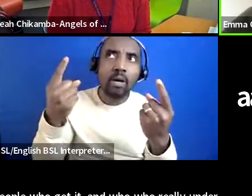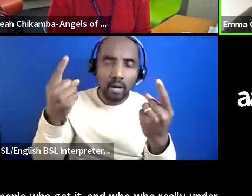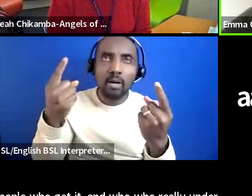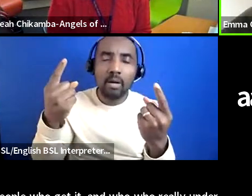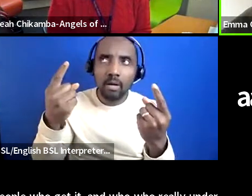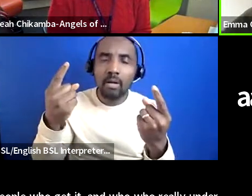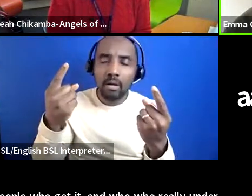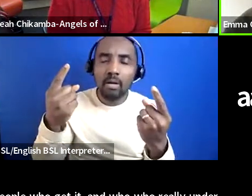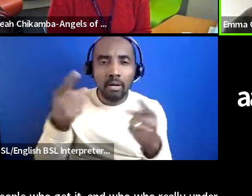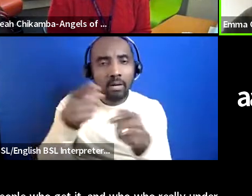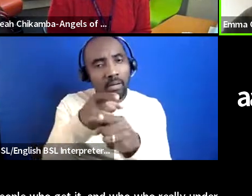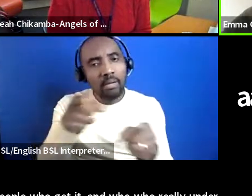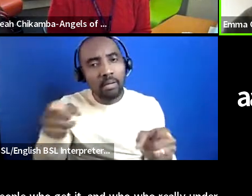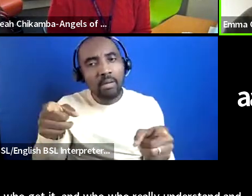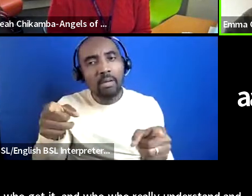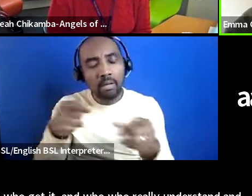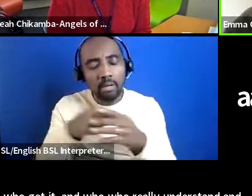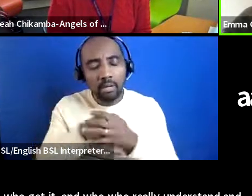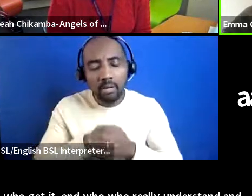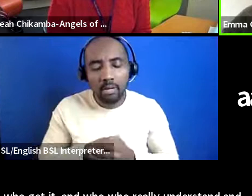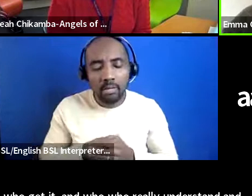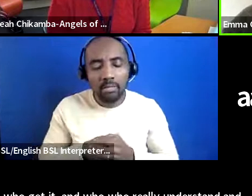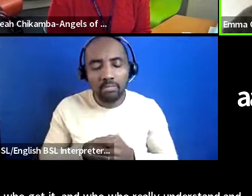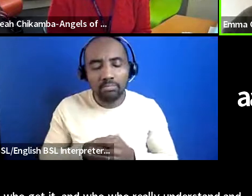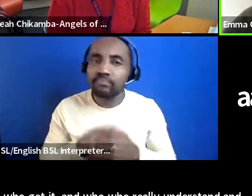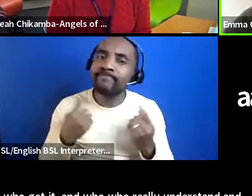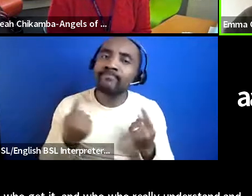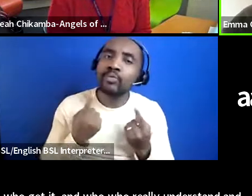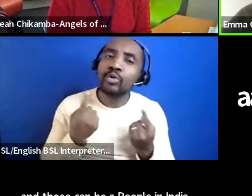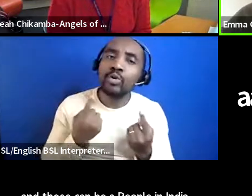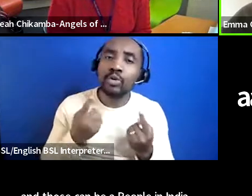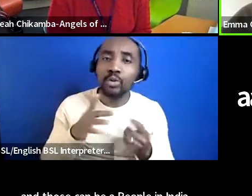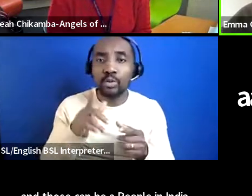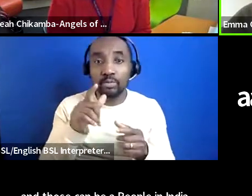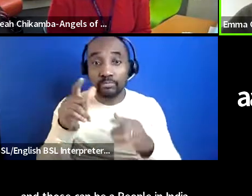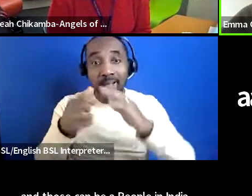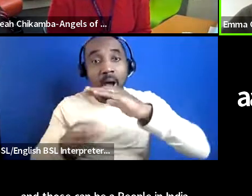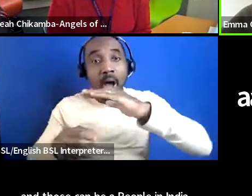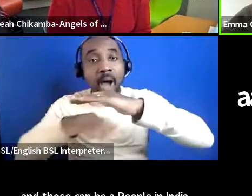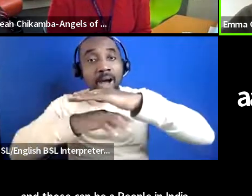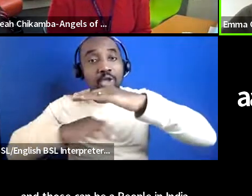um and those can be you know people in in the underground lights community within the team